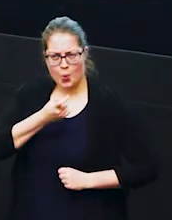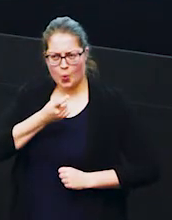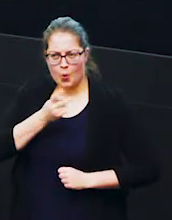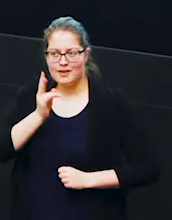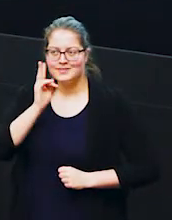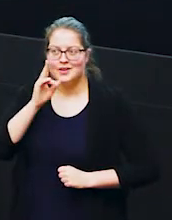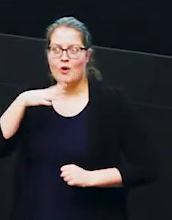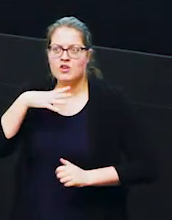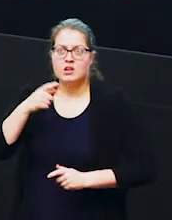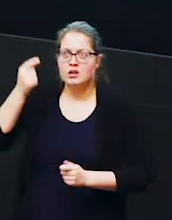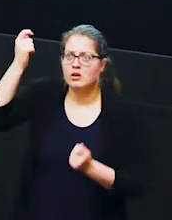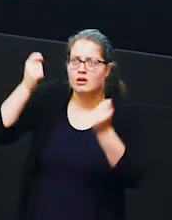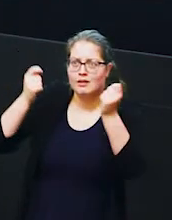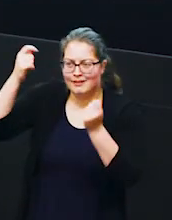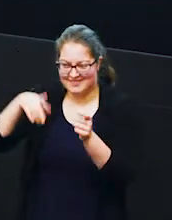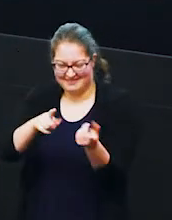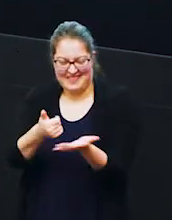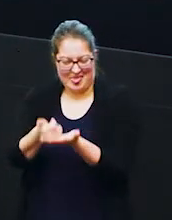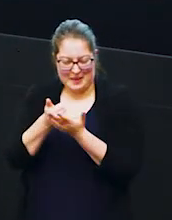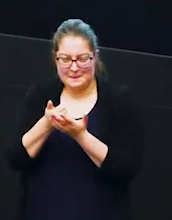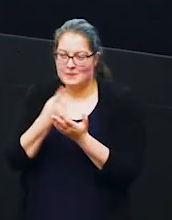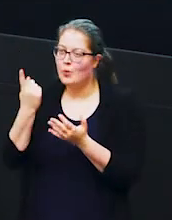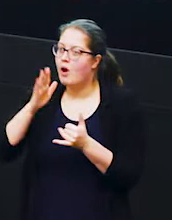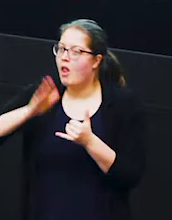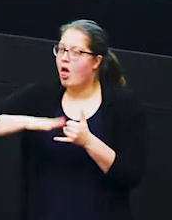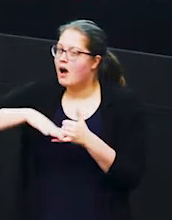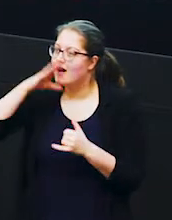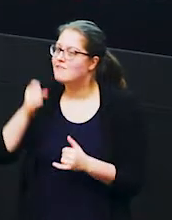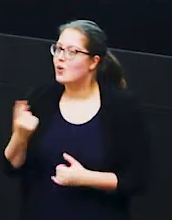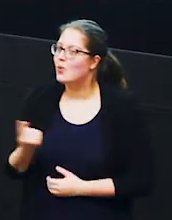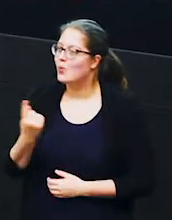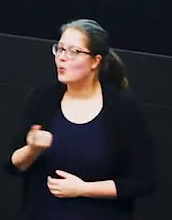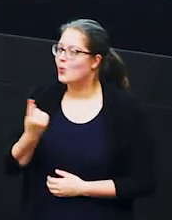already you're helping me who is our last elephant to identify who is this